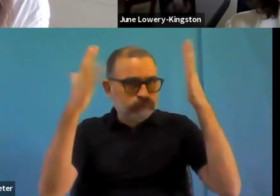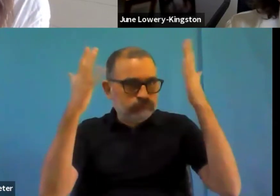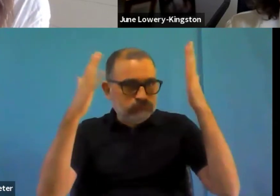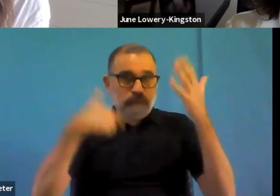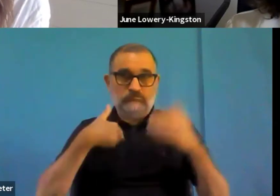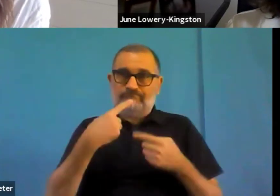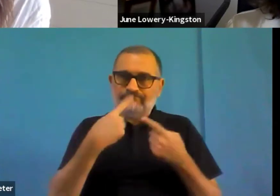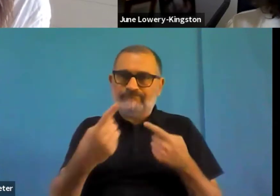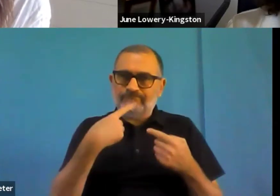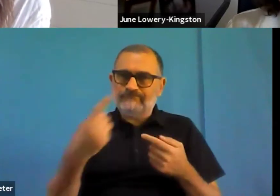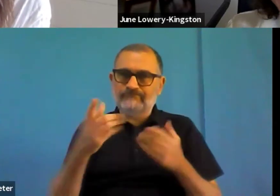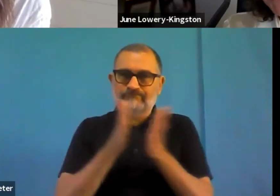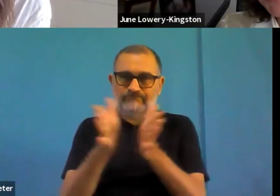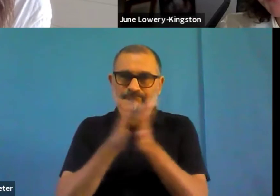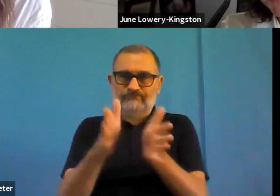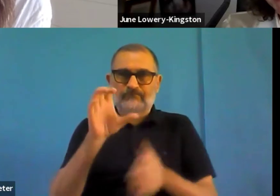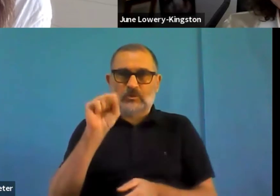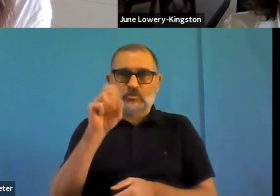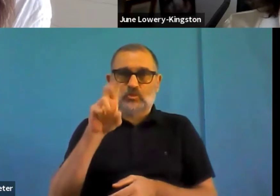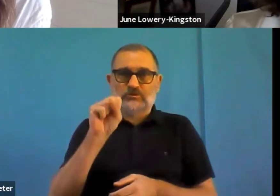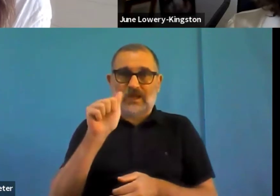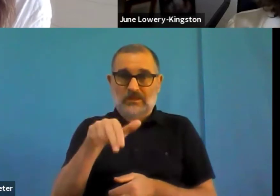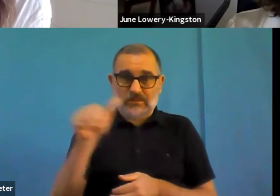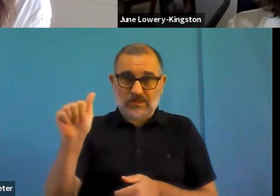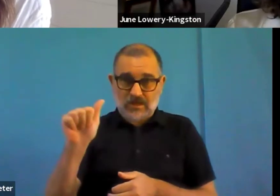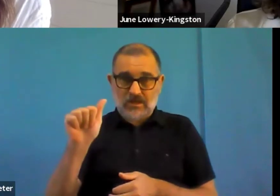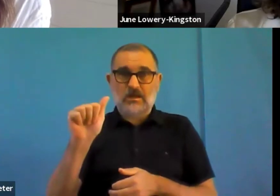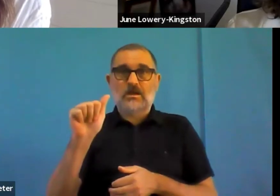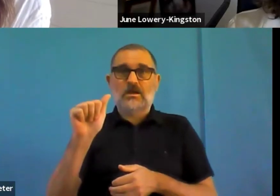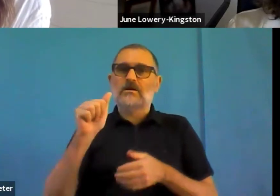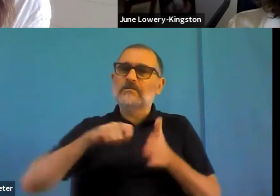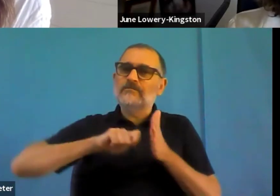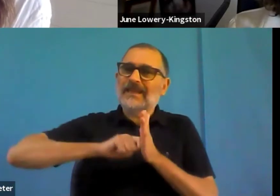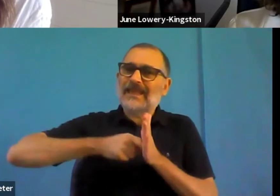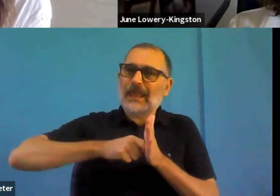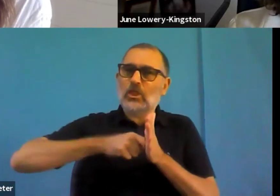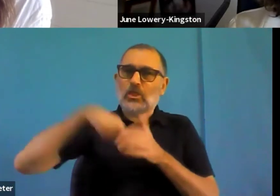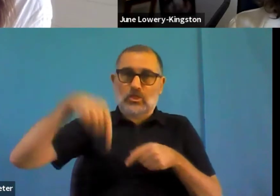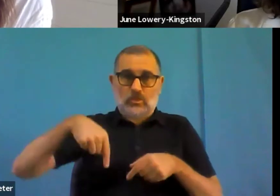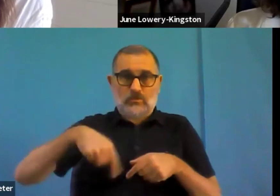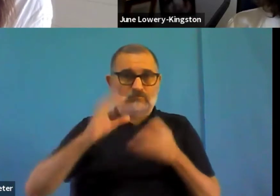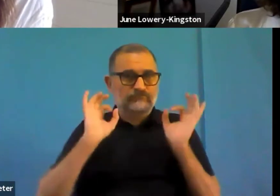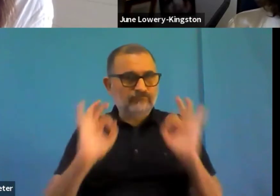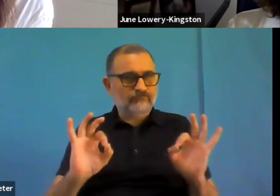Thank you, Barbara, a million. Thank you all Susanna, and I WAP and all involved in organizing this event, as you say, on an